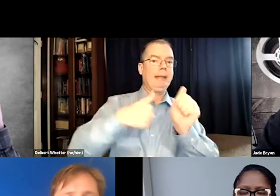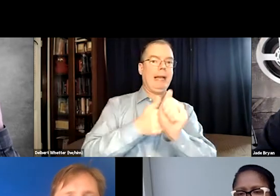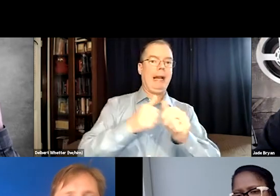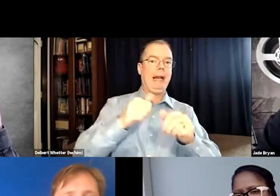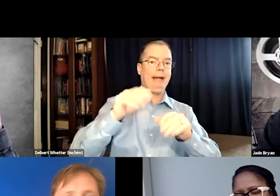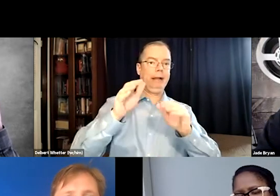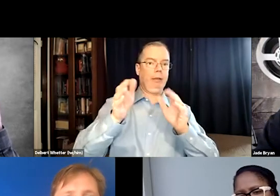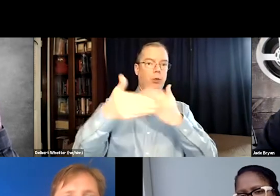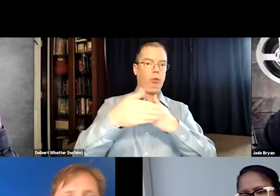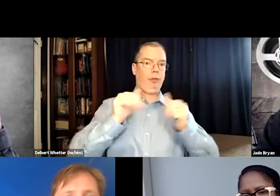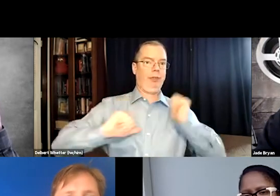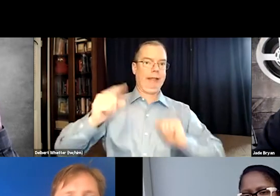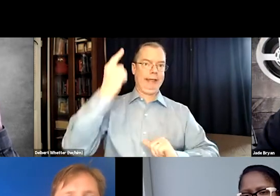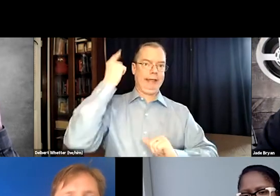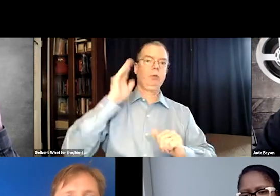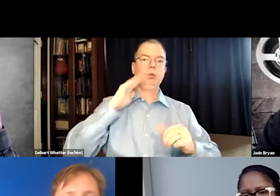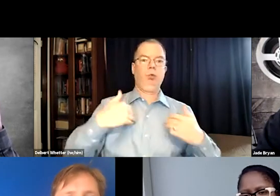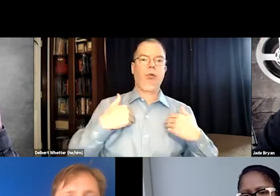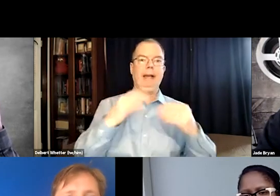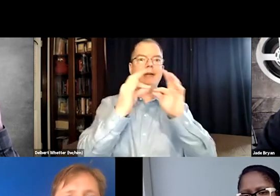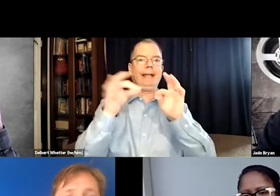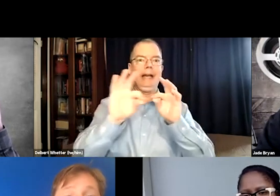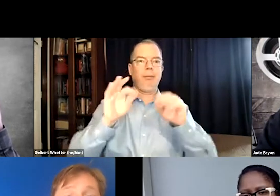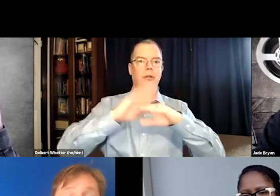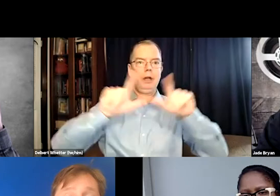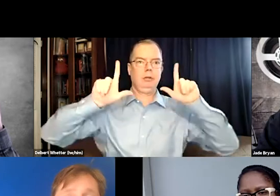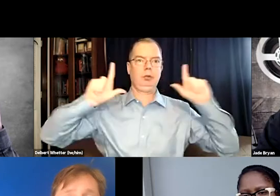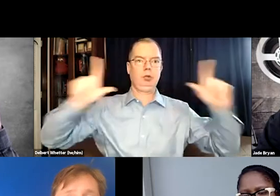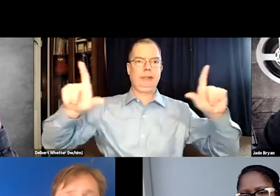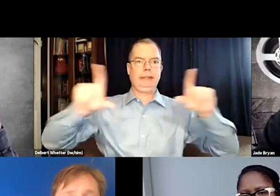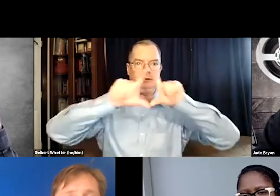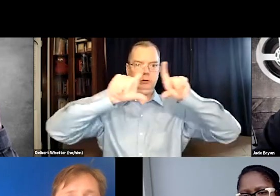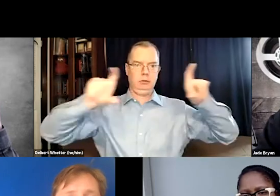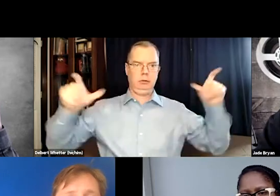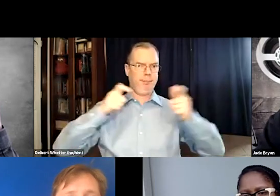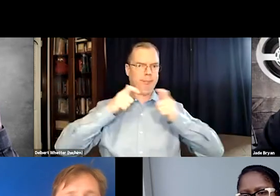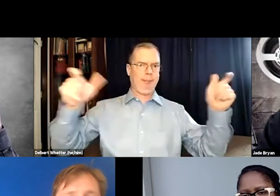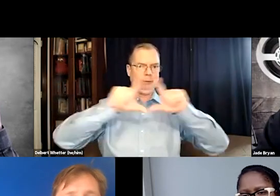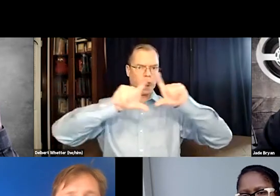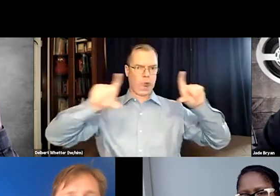And behind the theater from the projection room, they would have captioning